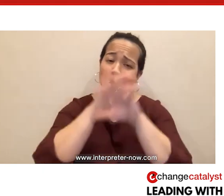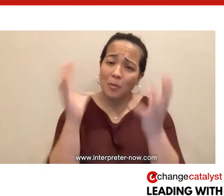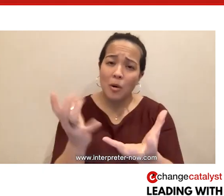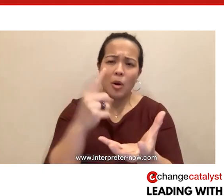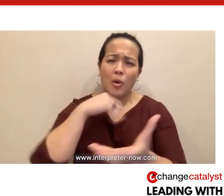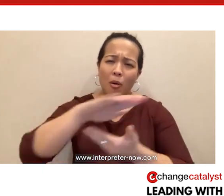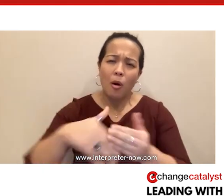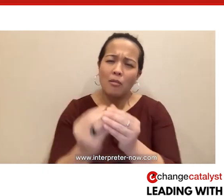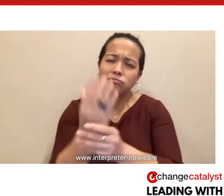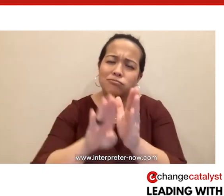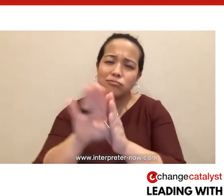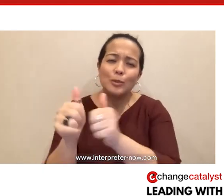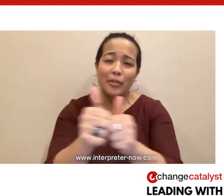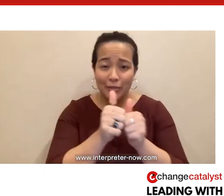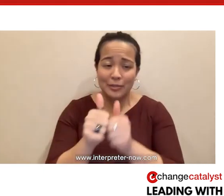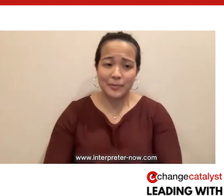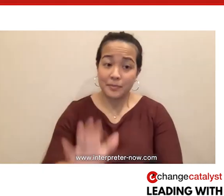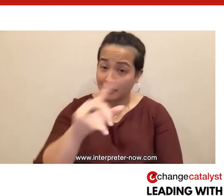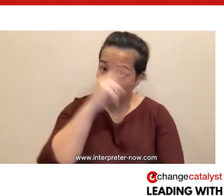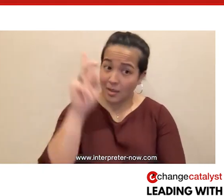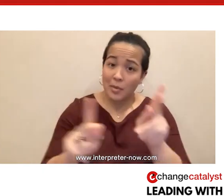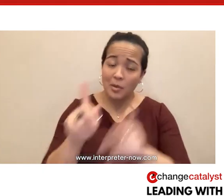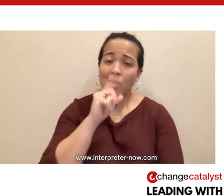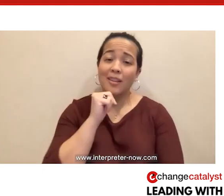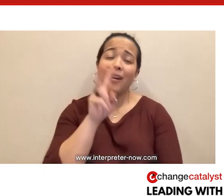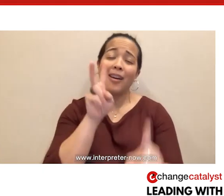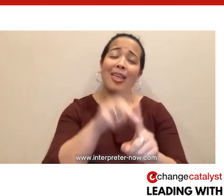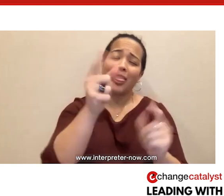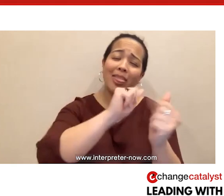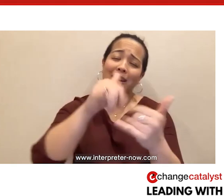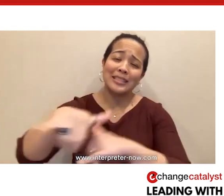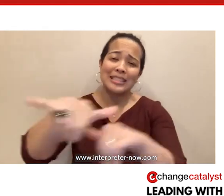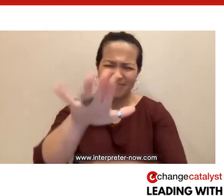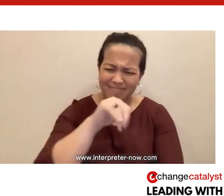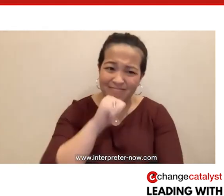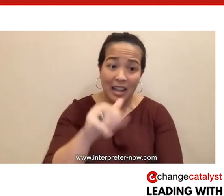we all flourish together. Black people are not a monolith. It's important to recognize